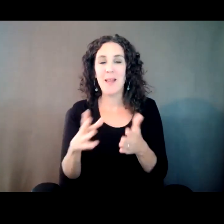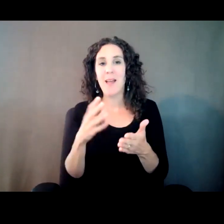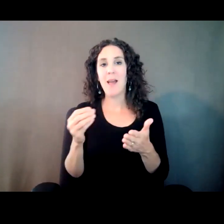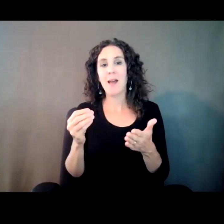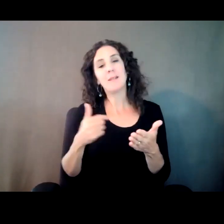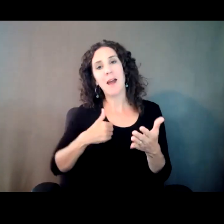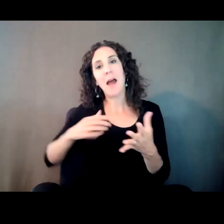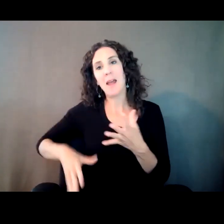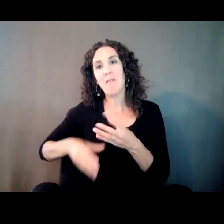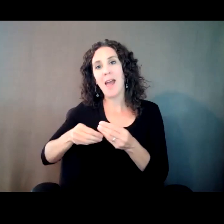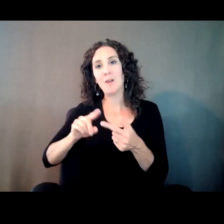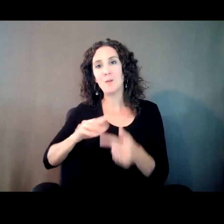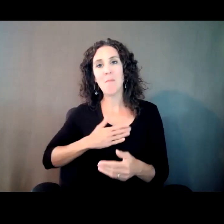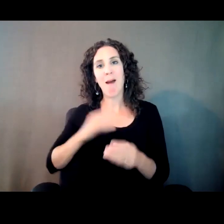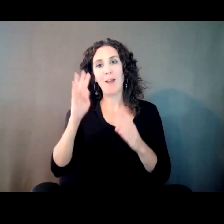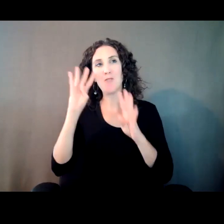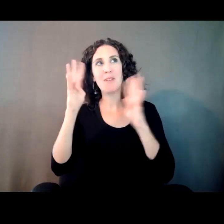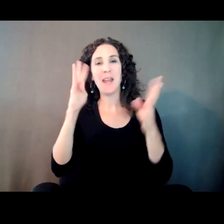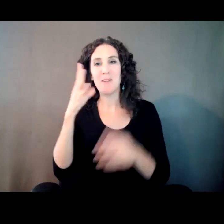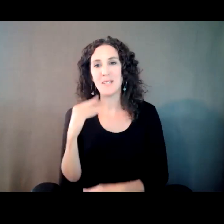I have added to my overall to my creative endeavors.